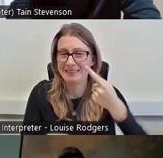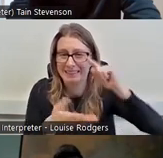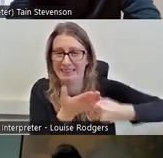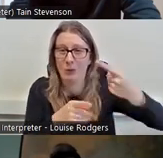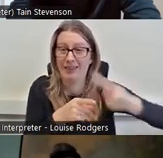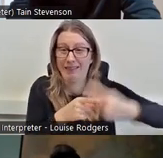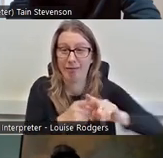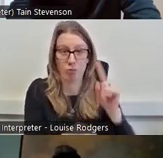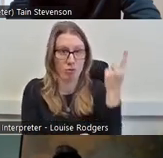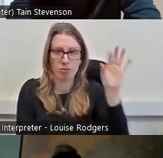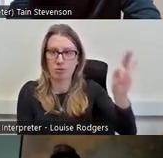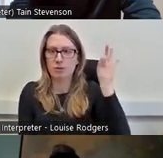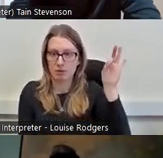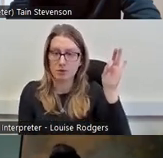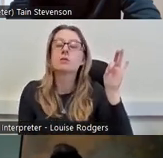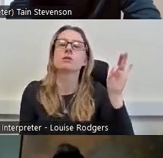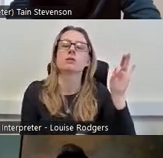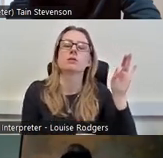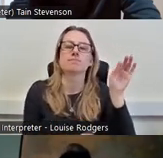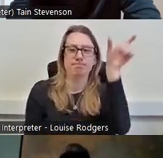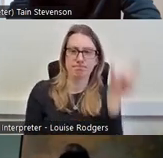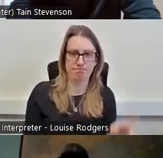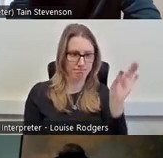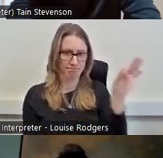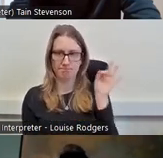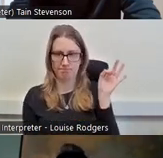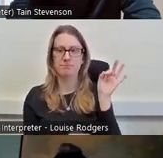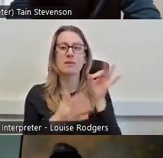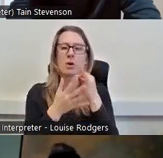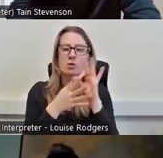just pick one of the barriers and we want you to break it down and think about some of the